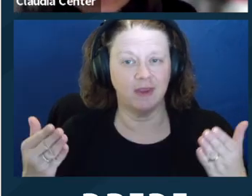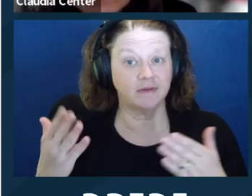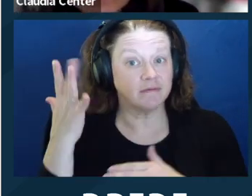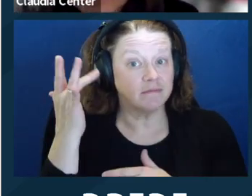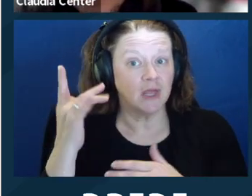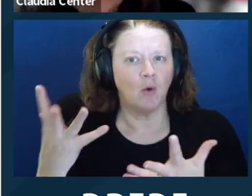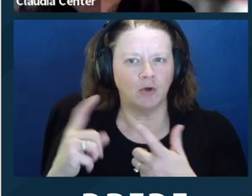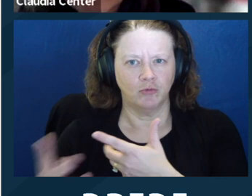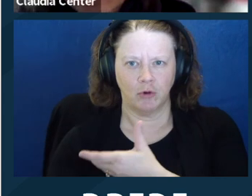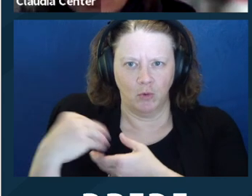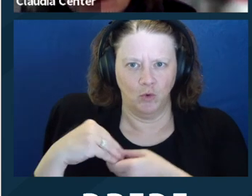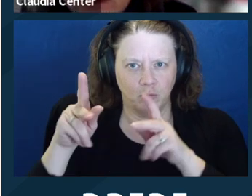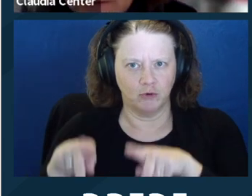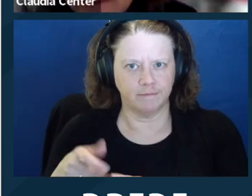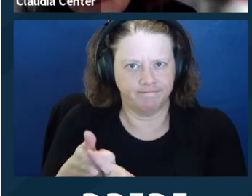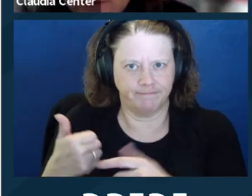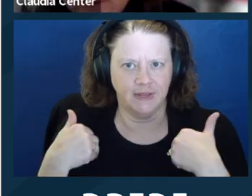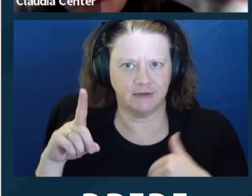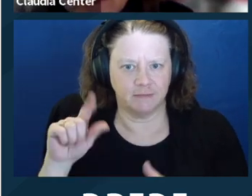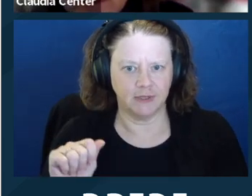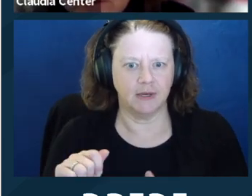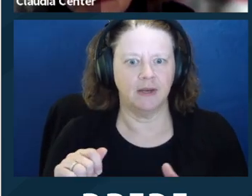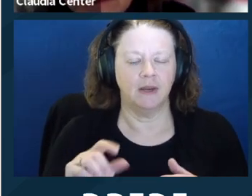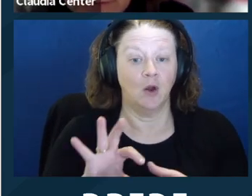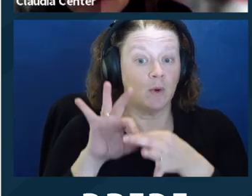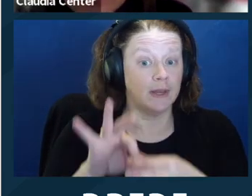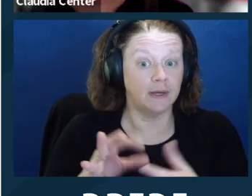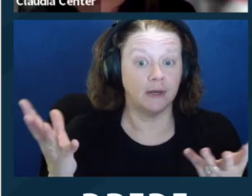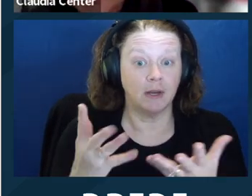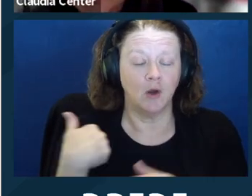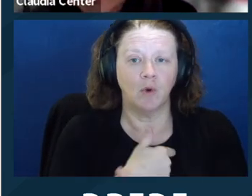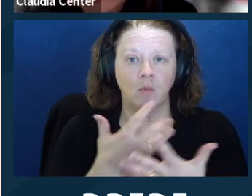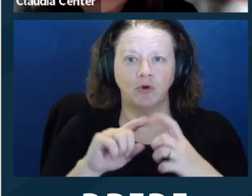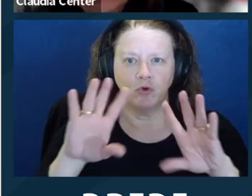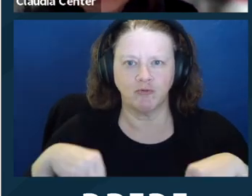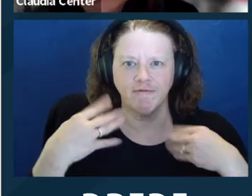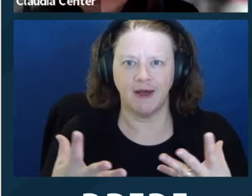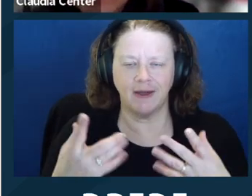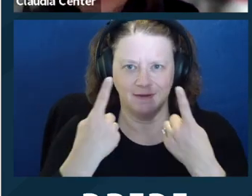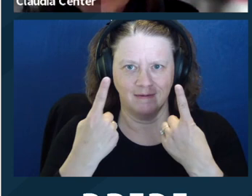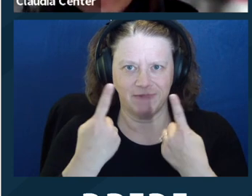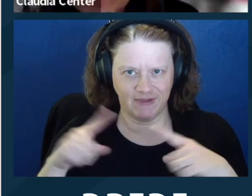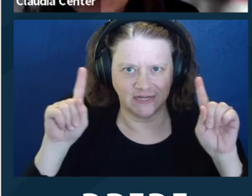communication. That means auxiliary aids exam services such as captions, sign language,